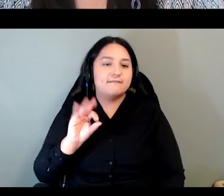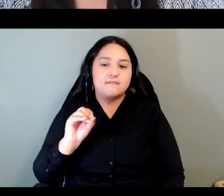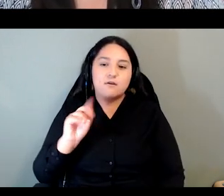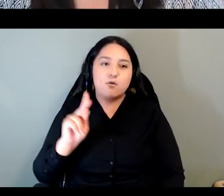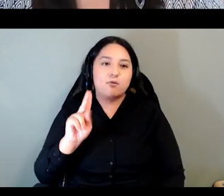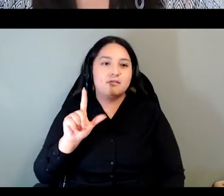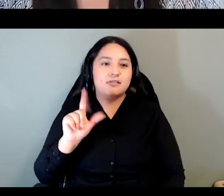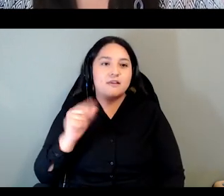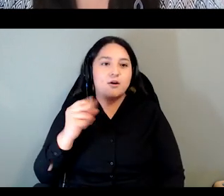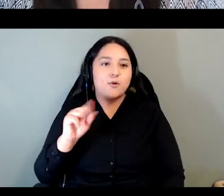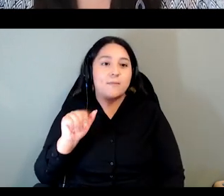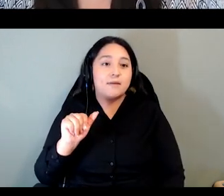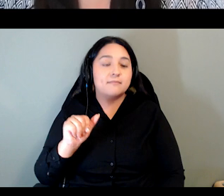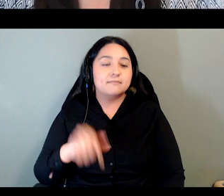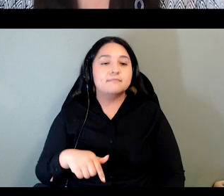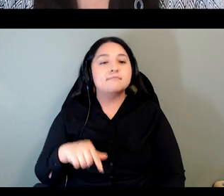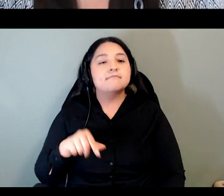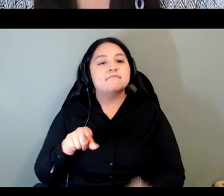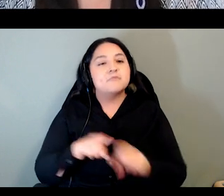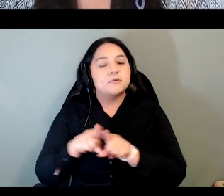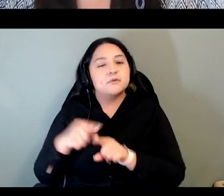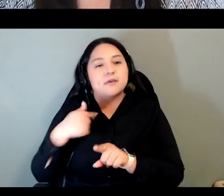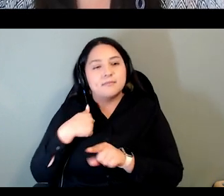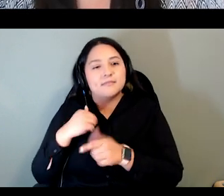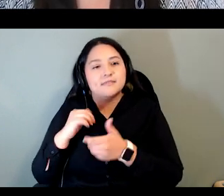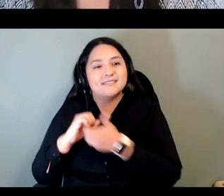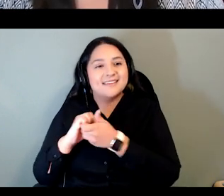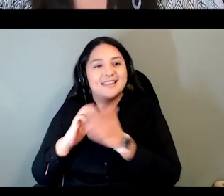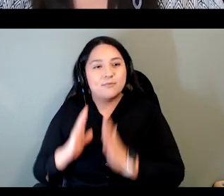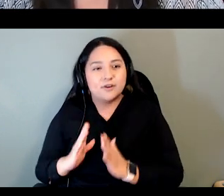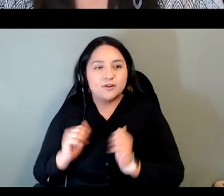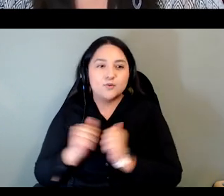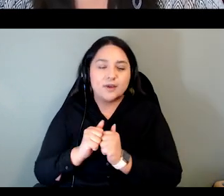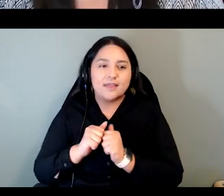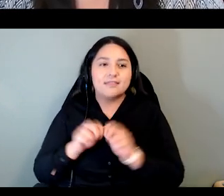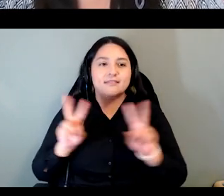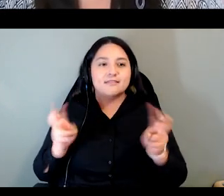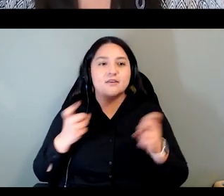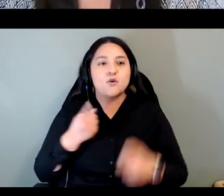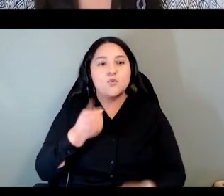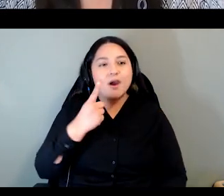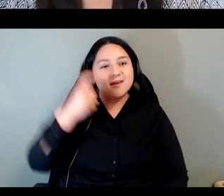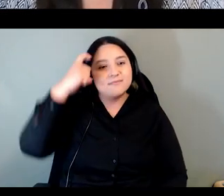also a collaborator with the NEȾOLṈEW̱ "one mind, one people" partnership at the